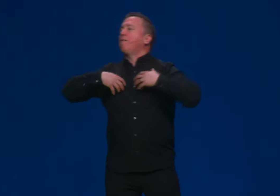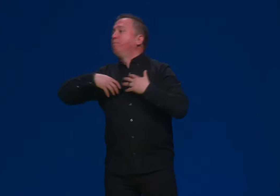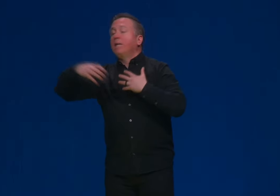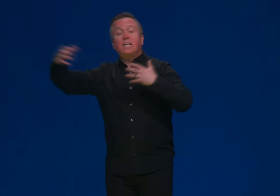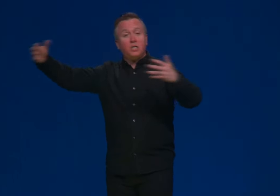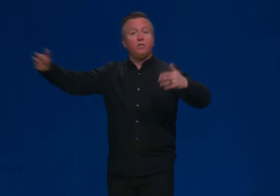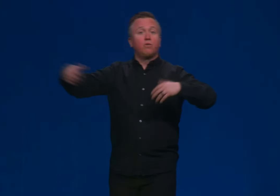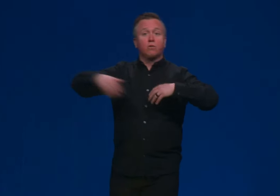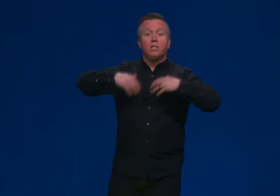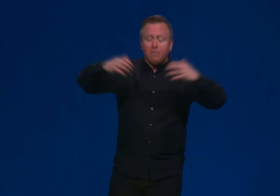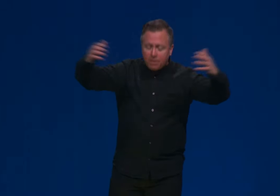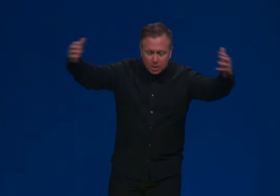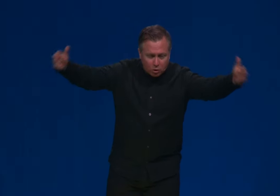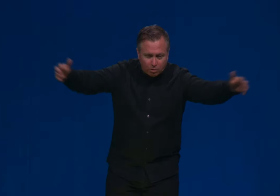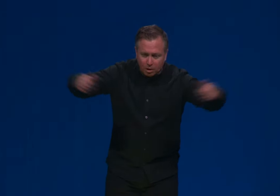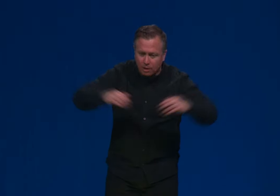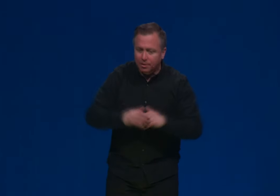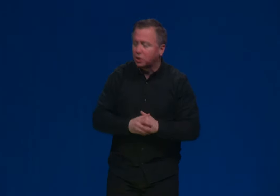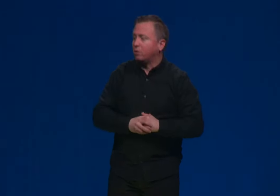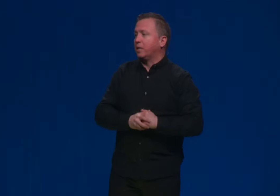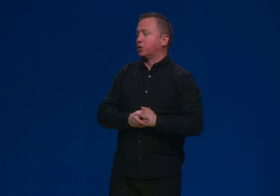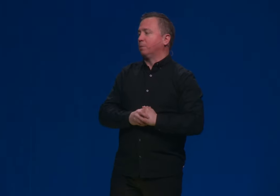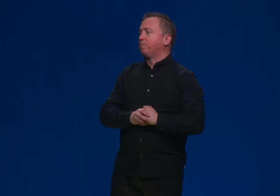I've blessed you to live in this earth, to live in this creation.